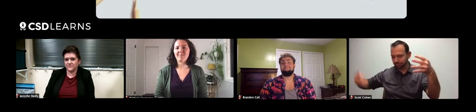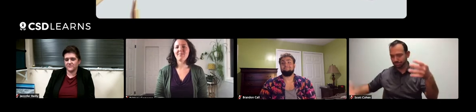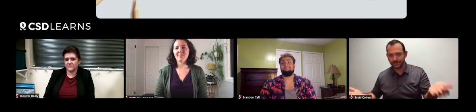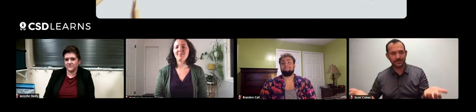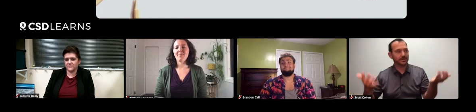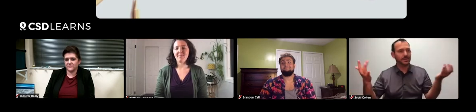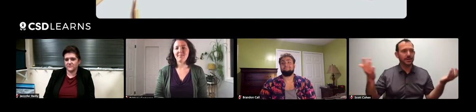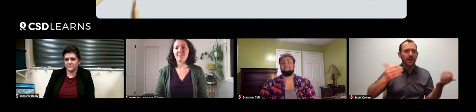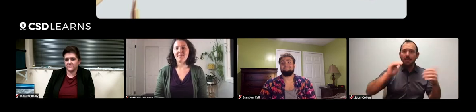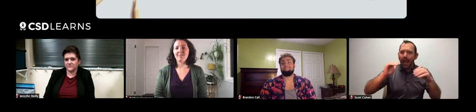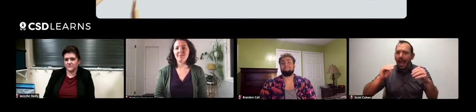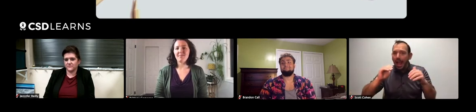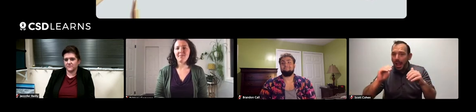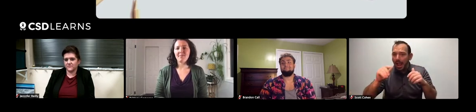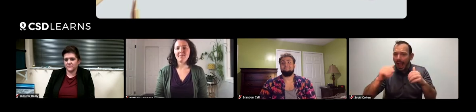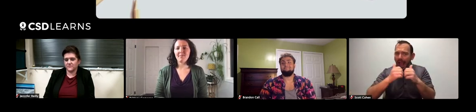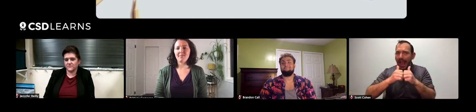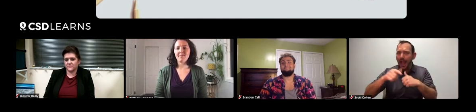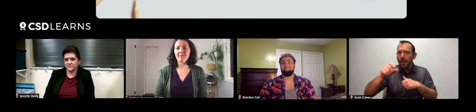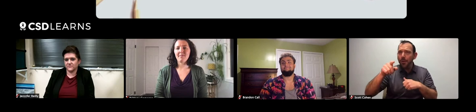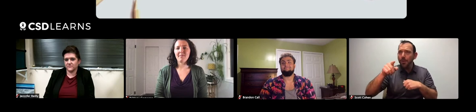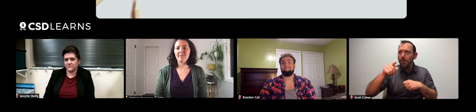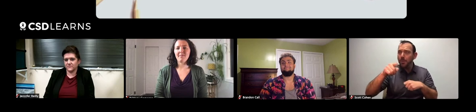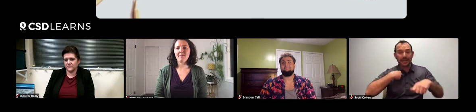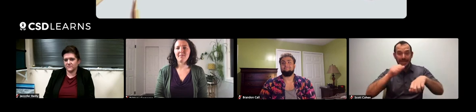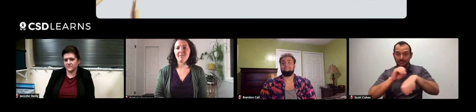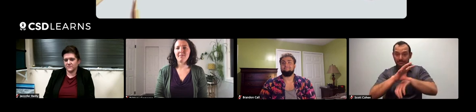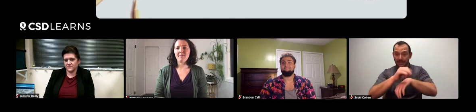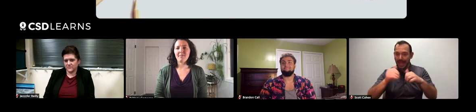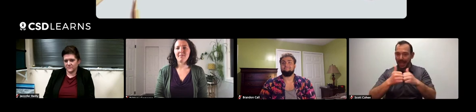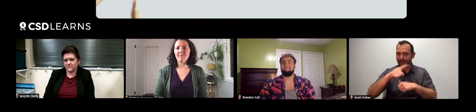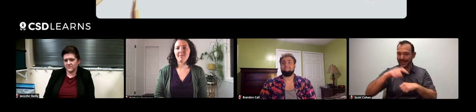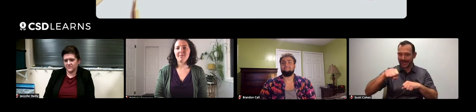we have tons of resources and information available. Is there any advice